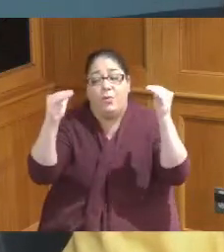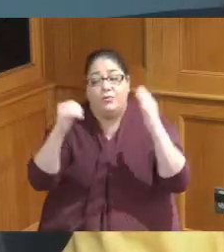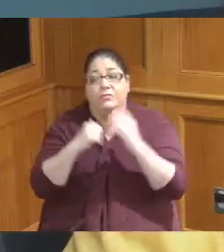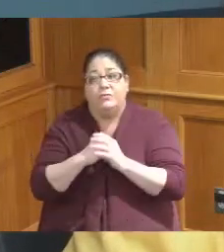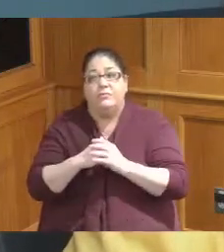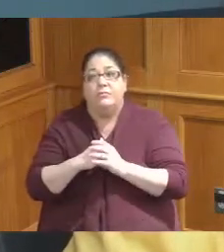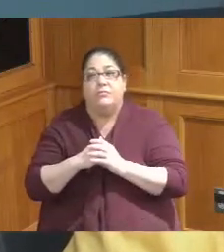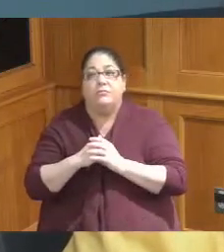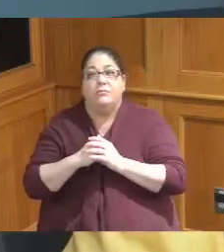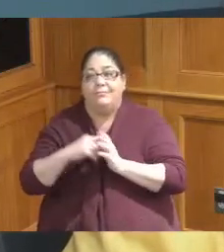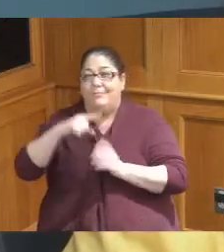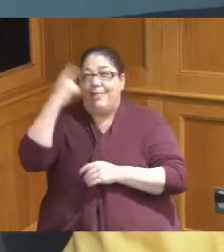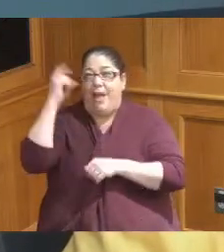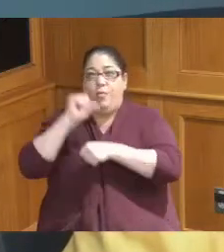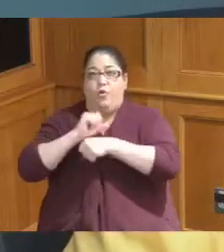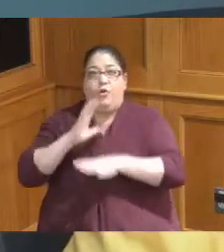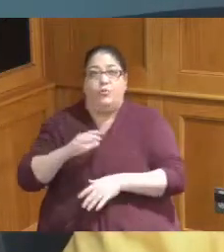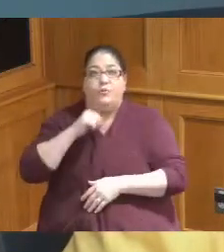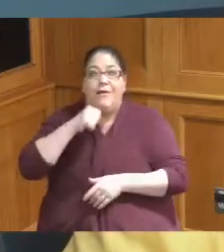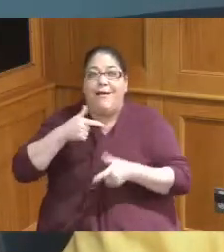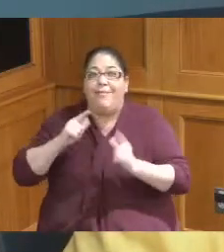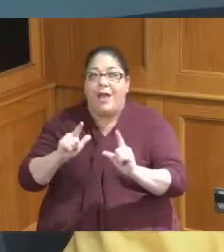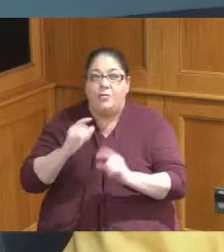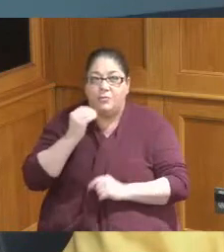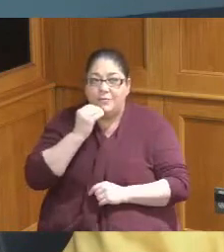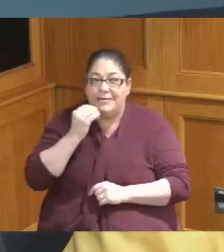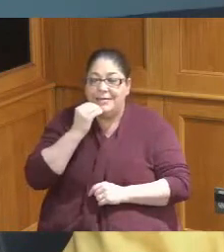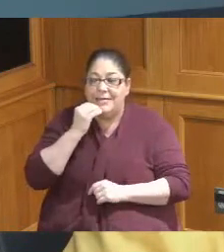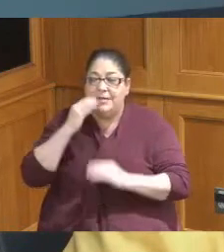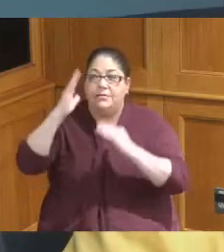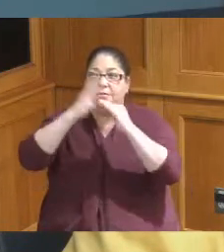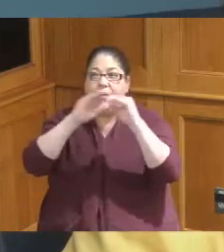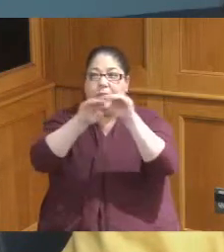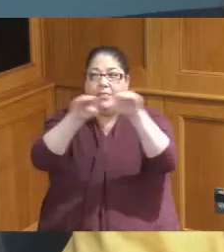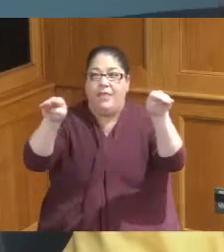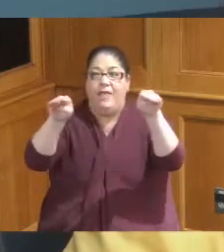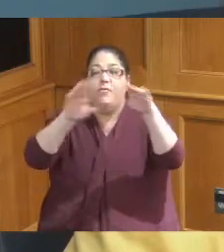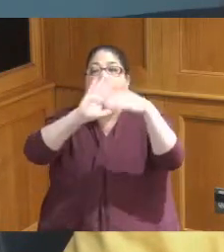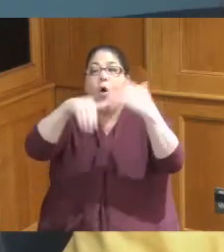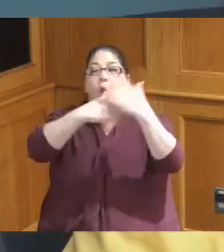the black workers were not allowed to eat on the top level they all had to eat in the basement so